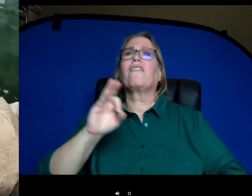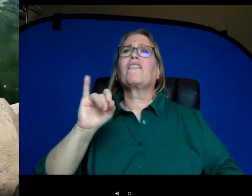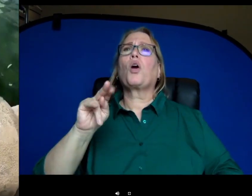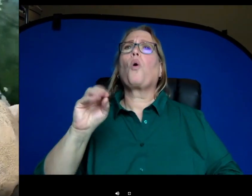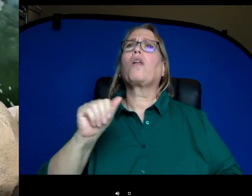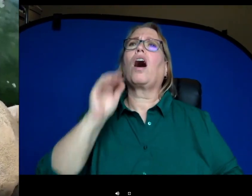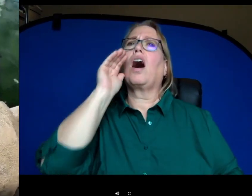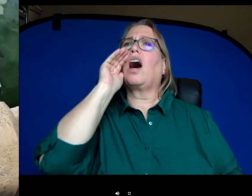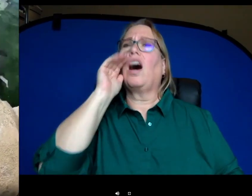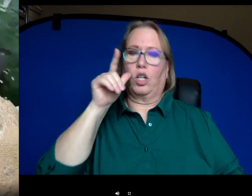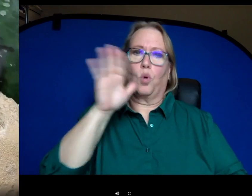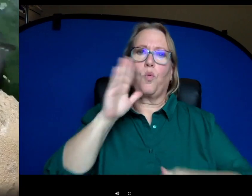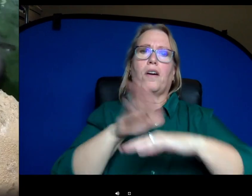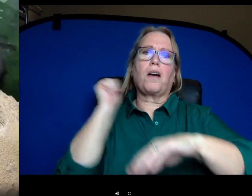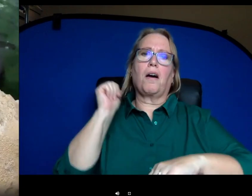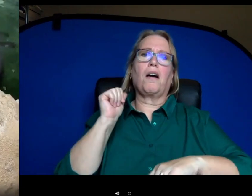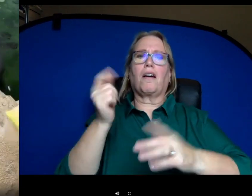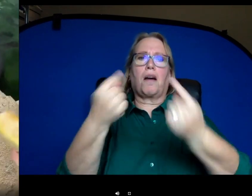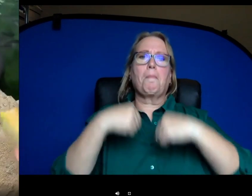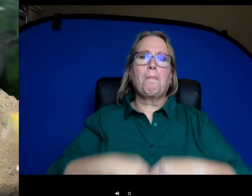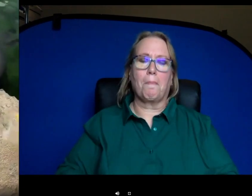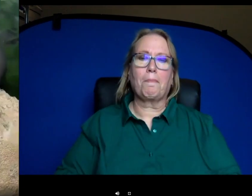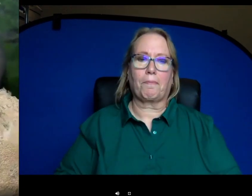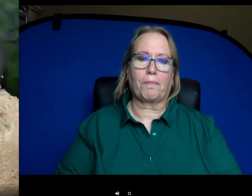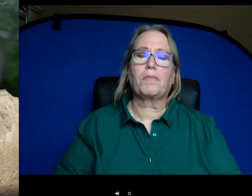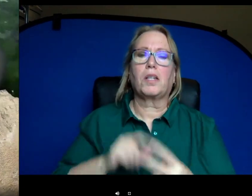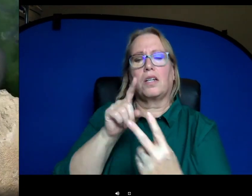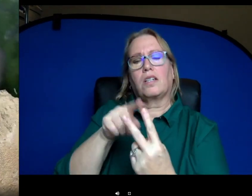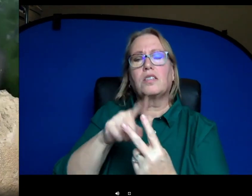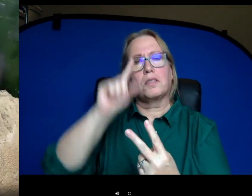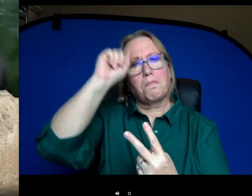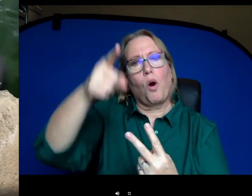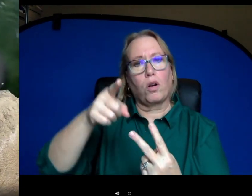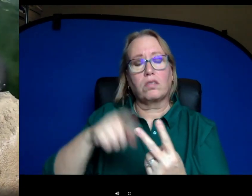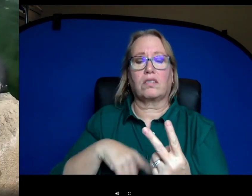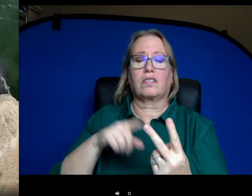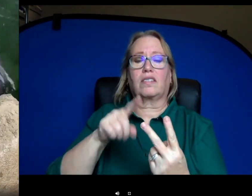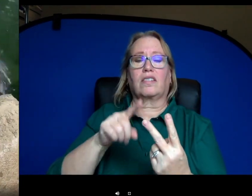lot like a dog. Um, Bebe is also very smart. Fiona will come over if I don't have